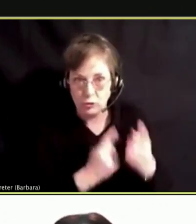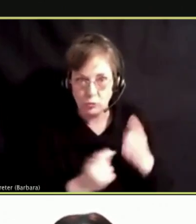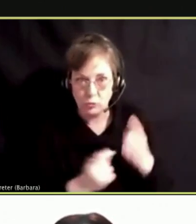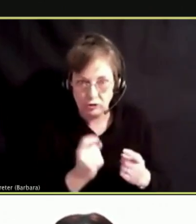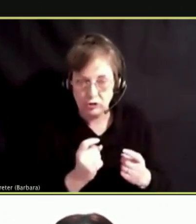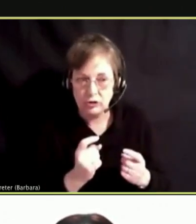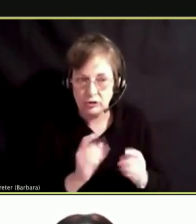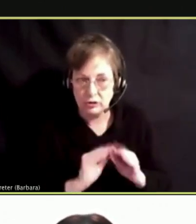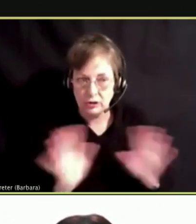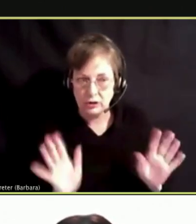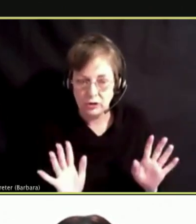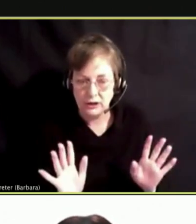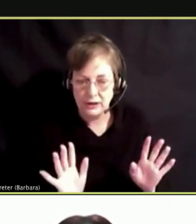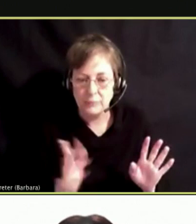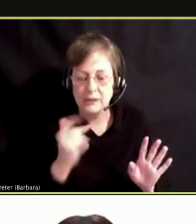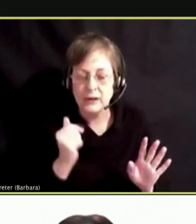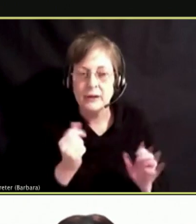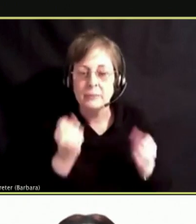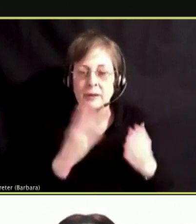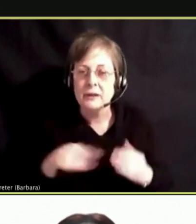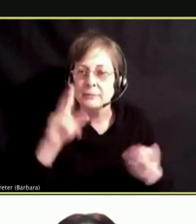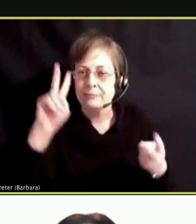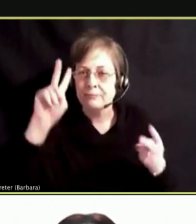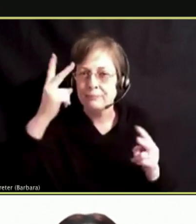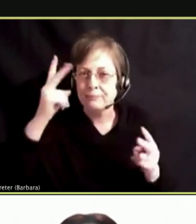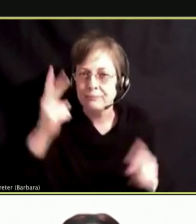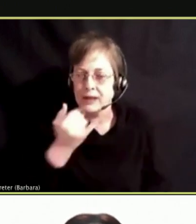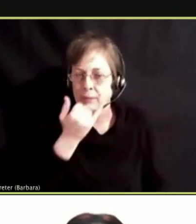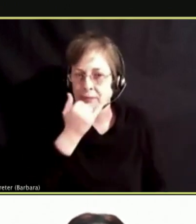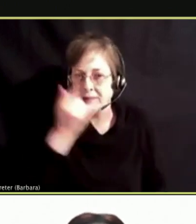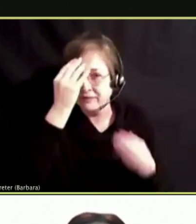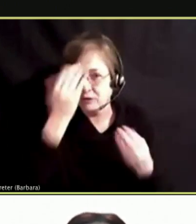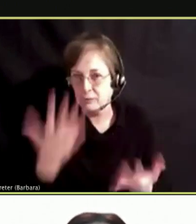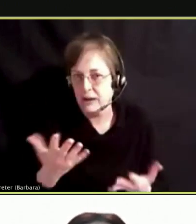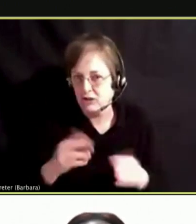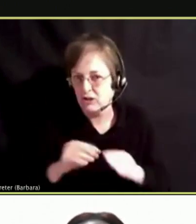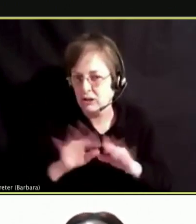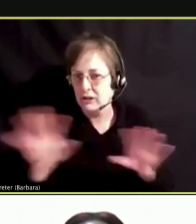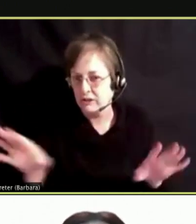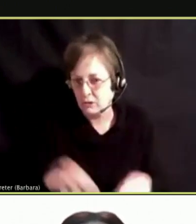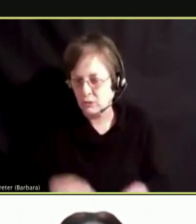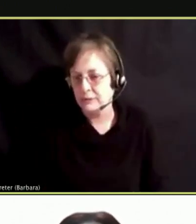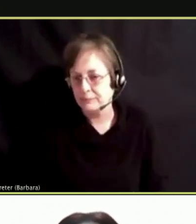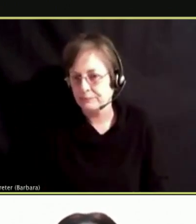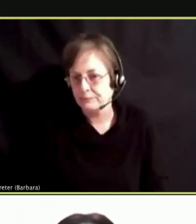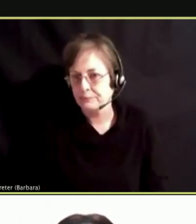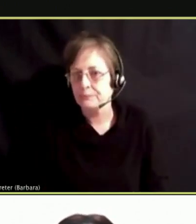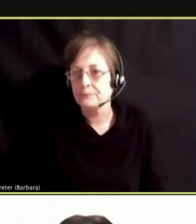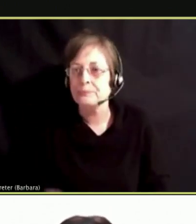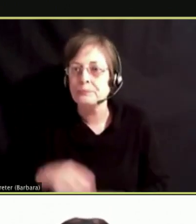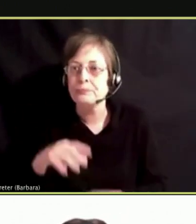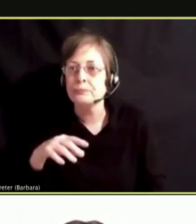IS SO MUCH MISINFORMATION OUT THERE. I WOULD LIKE TO ADD IN AS WELL.